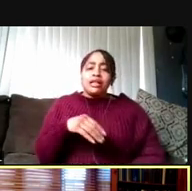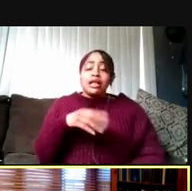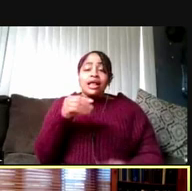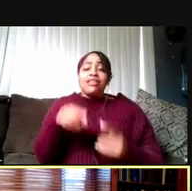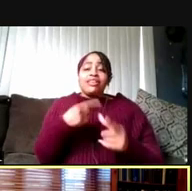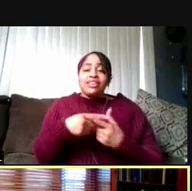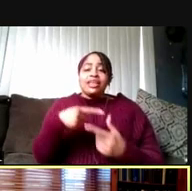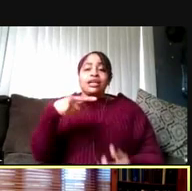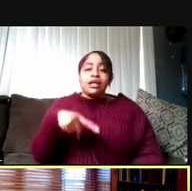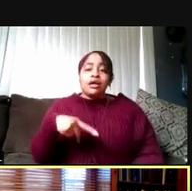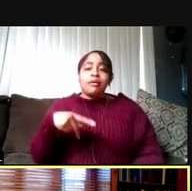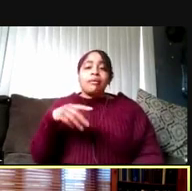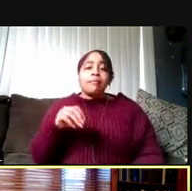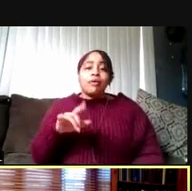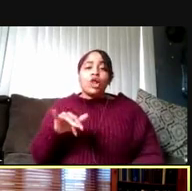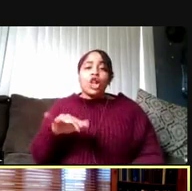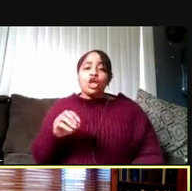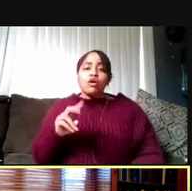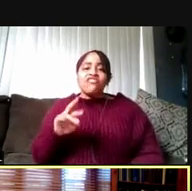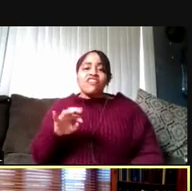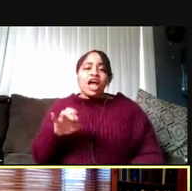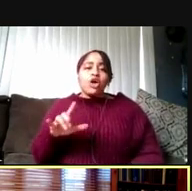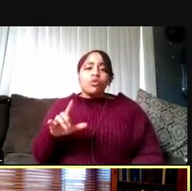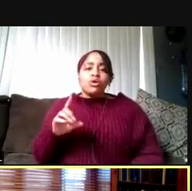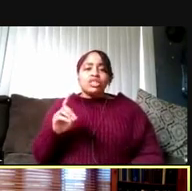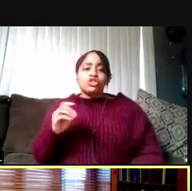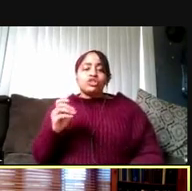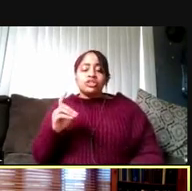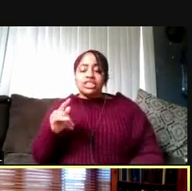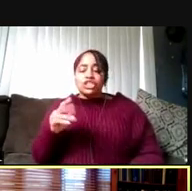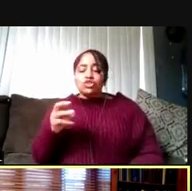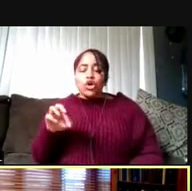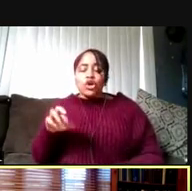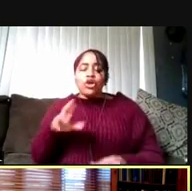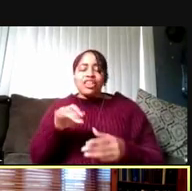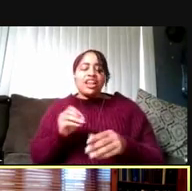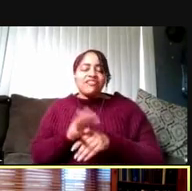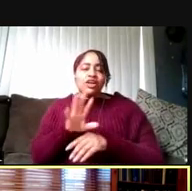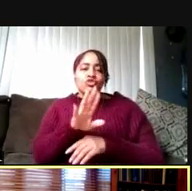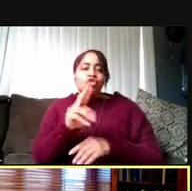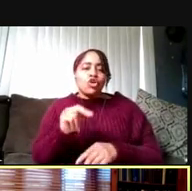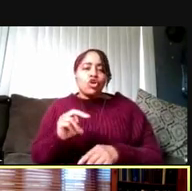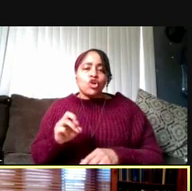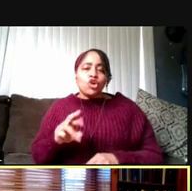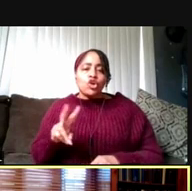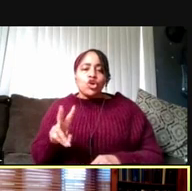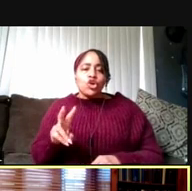A viral disorder, infects motor neurons nerve cells leading to paralysis.